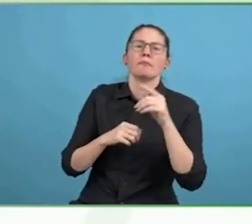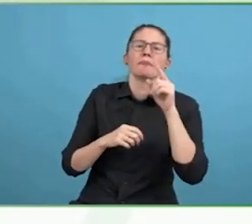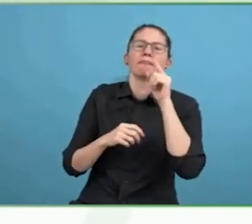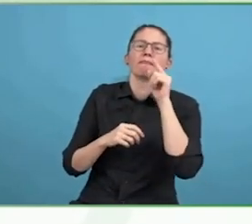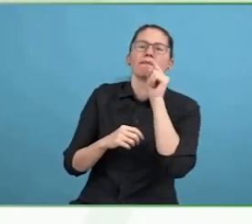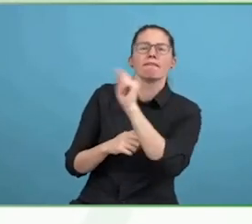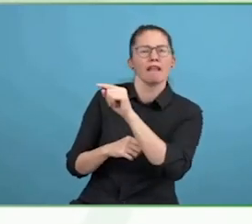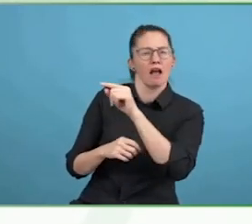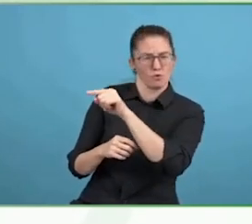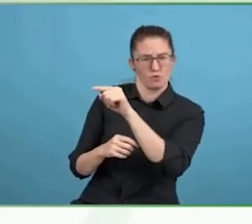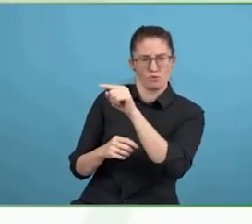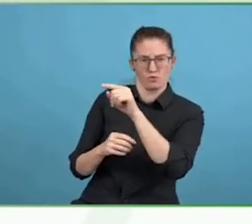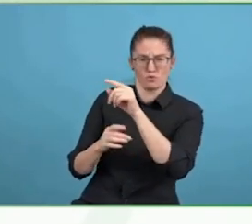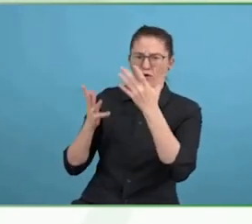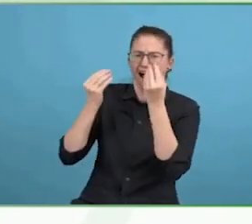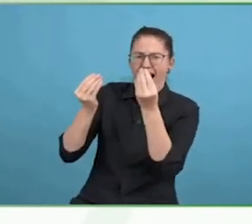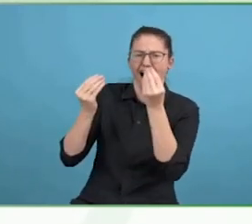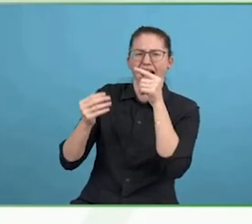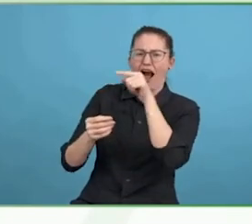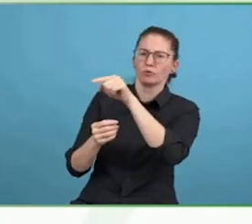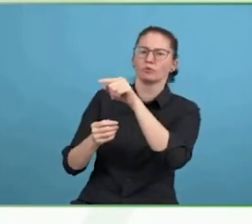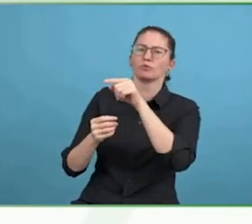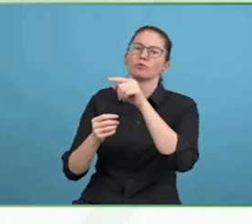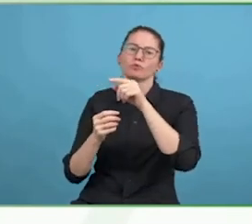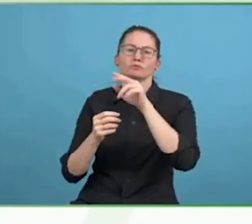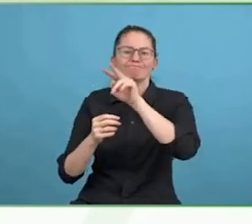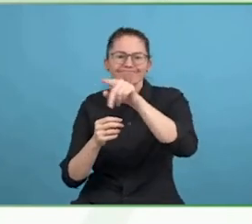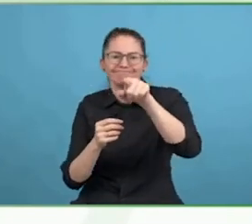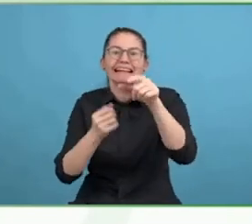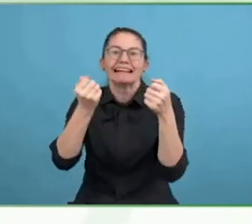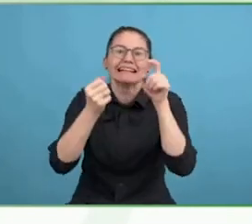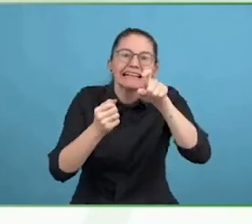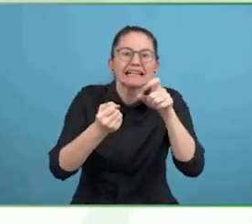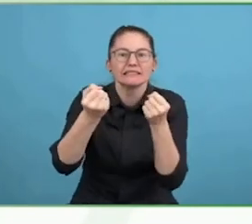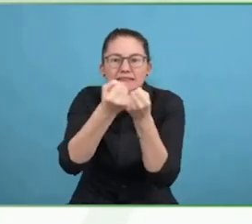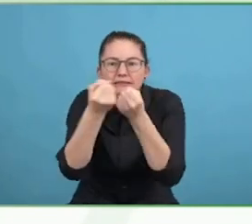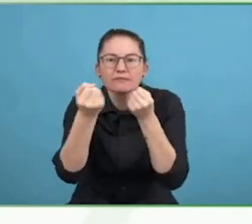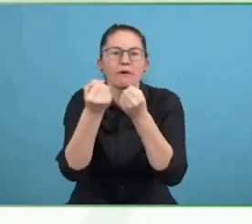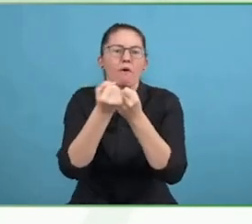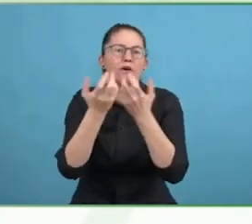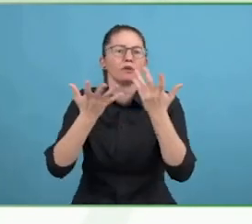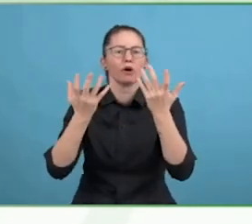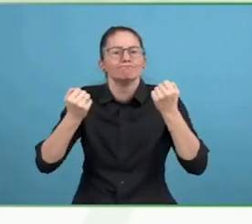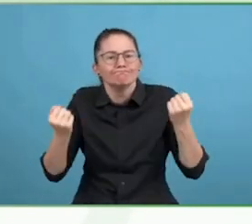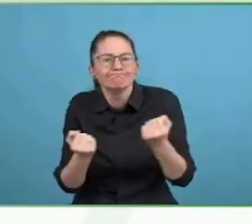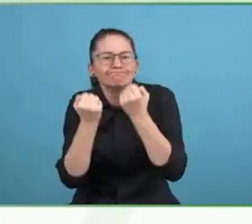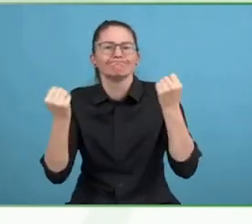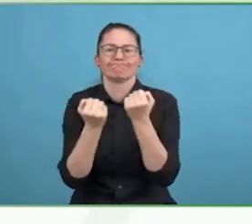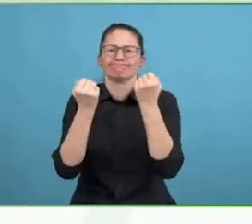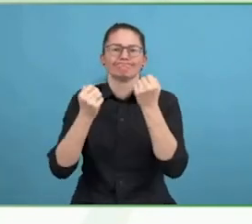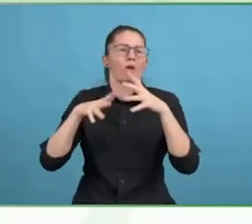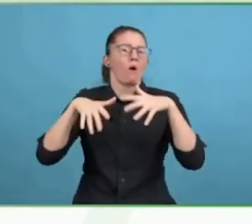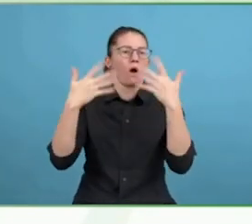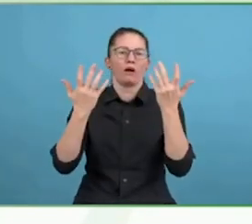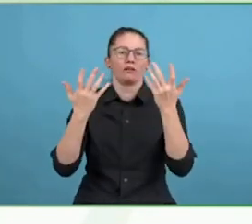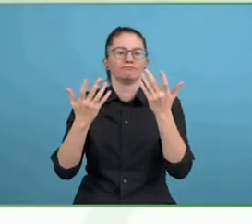I had gone to a small rehab centre and I met a man there he was in his 50s.